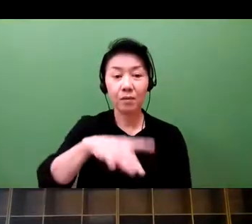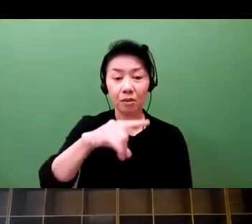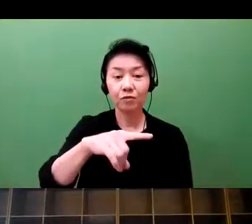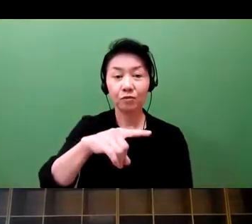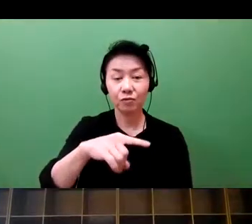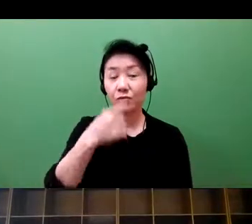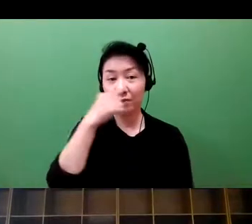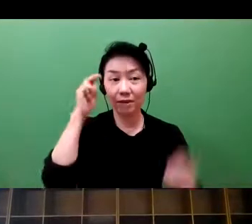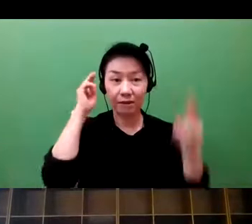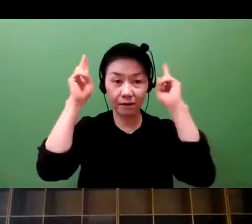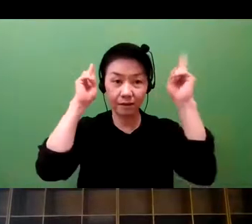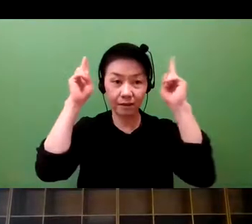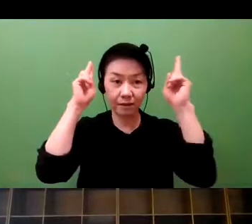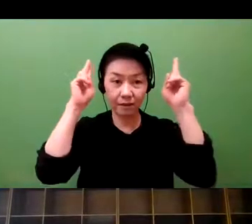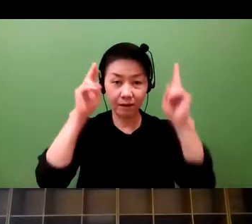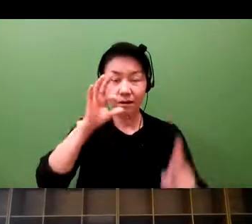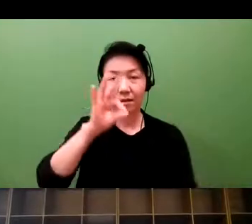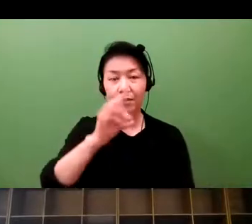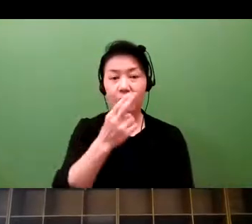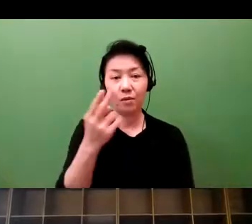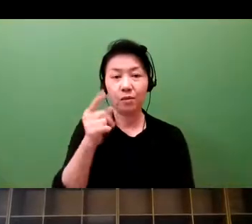First of all, I'd like to introduce MedPeer, our company.